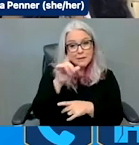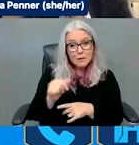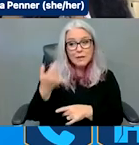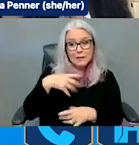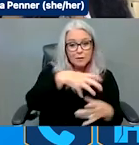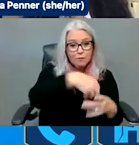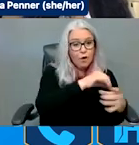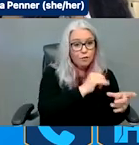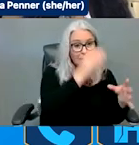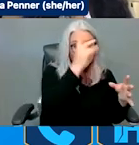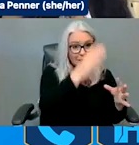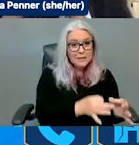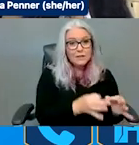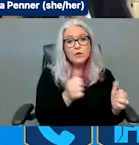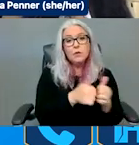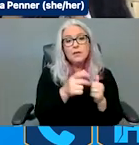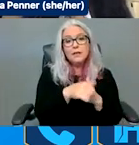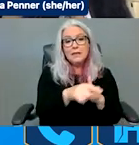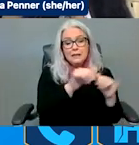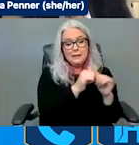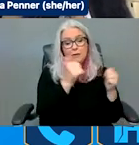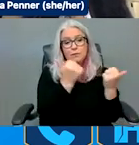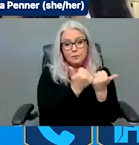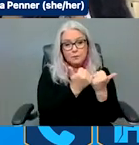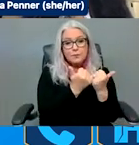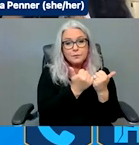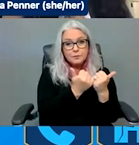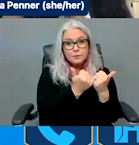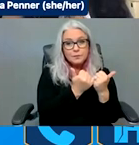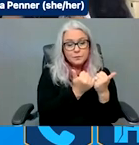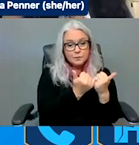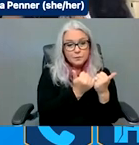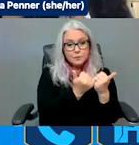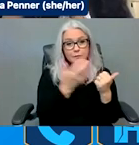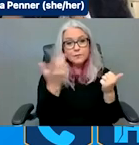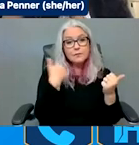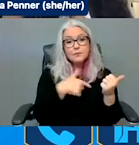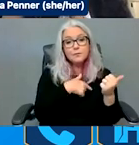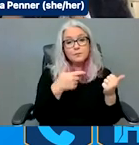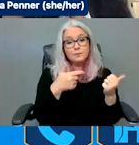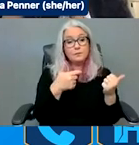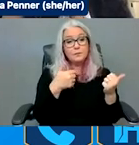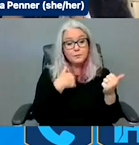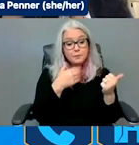are provided for folks who are in shelters.